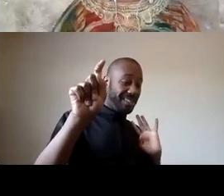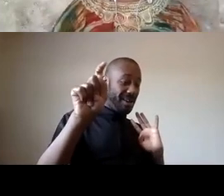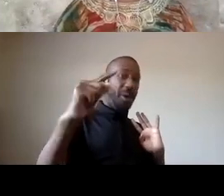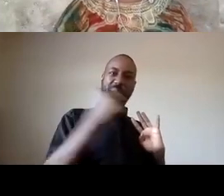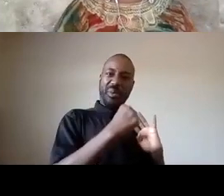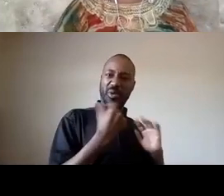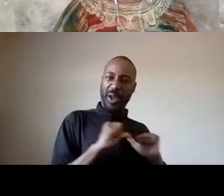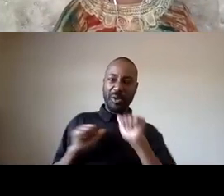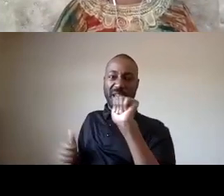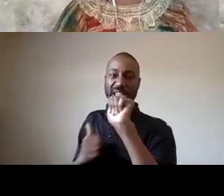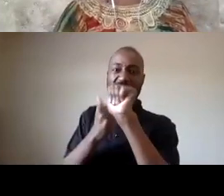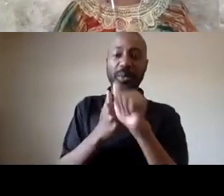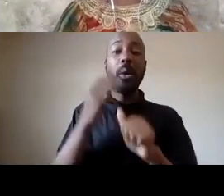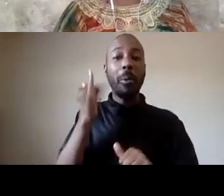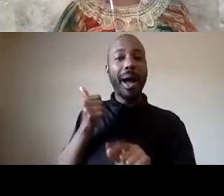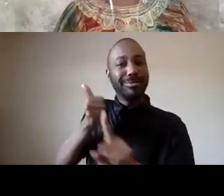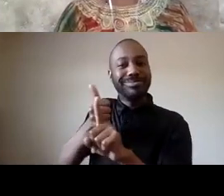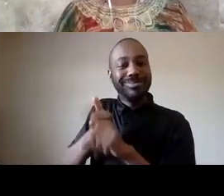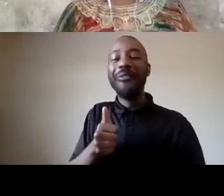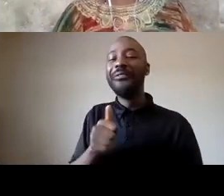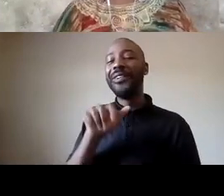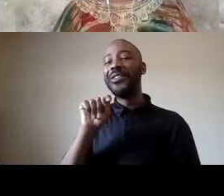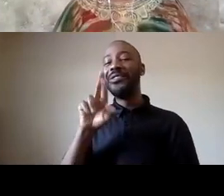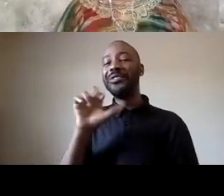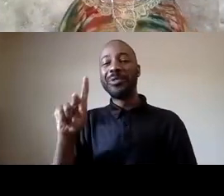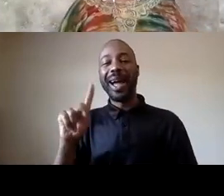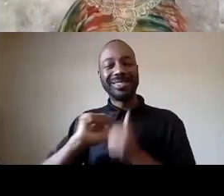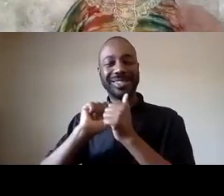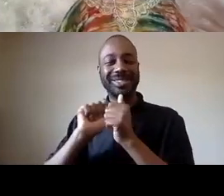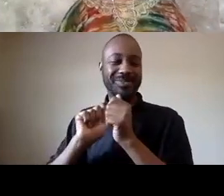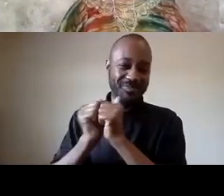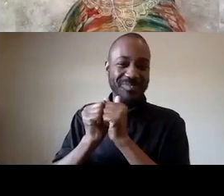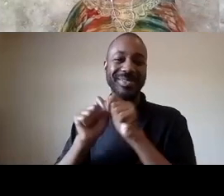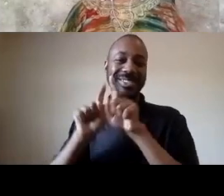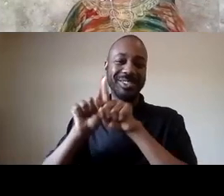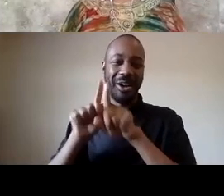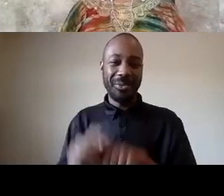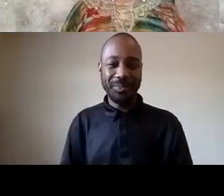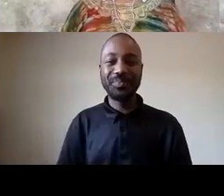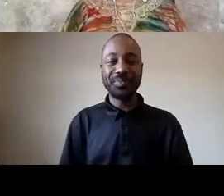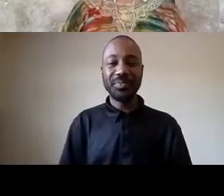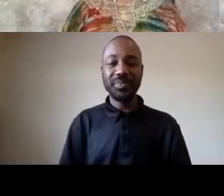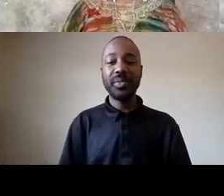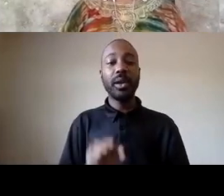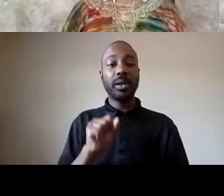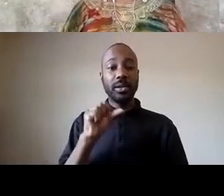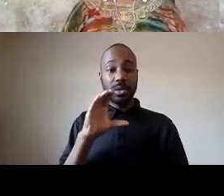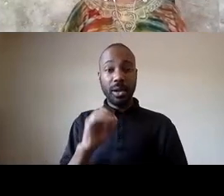charlie is a track star so i'm pulling from the guiding principles because some people say well